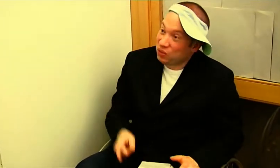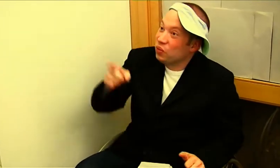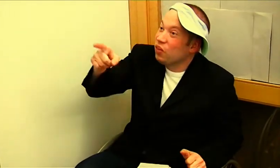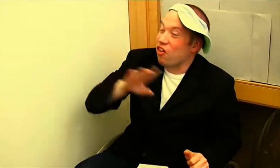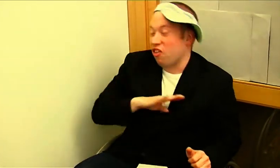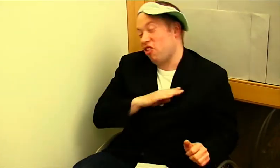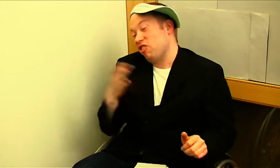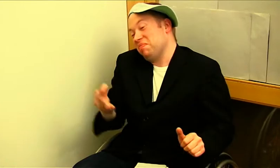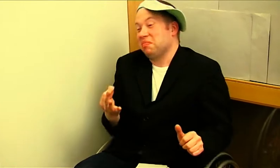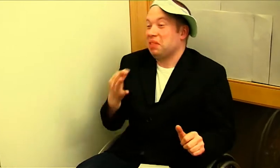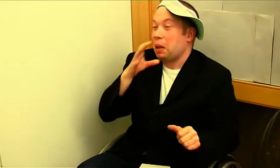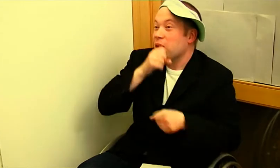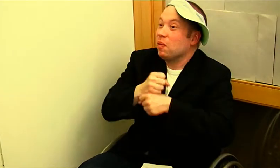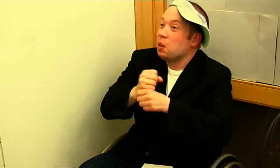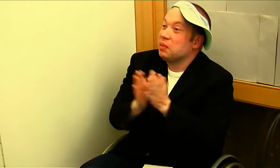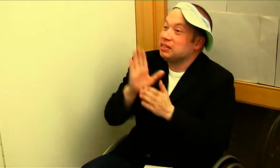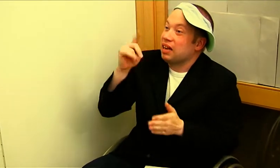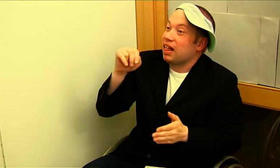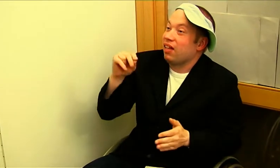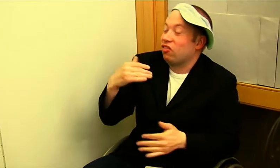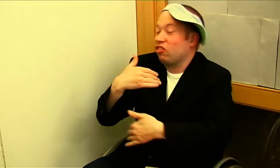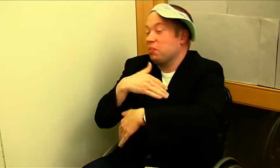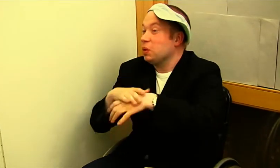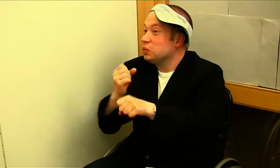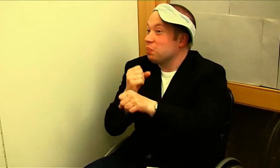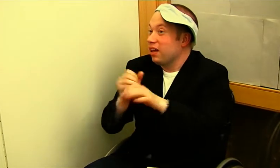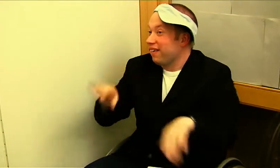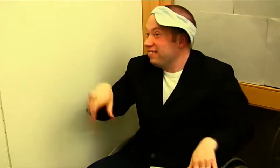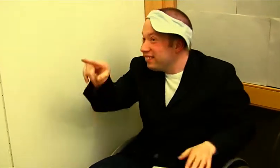You have a secret relationship with Jelena at work...